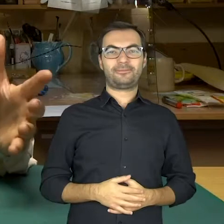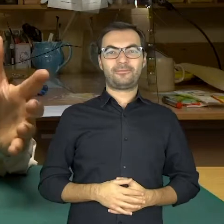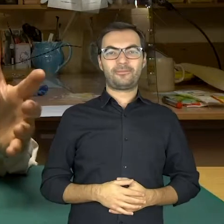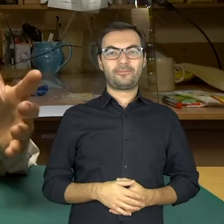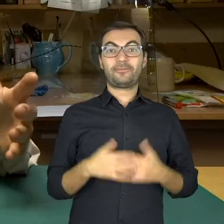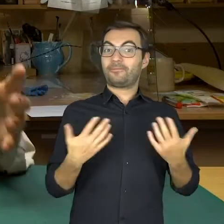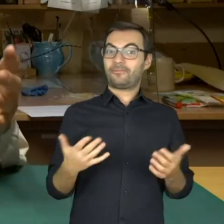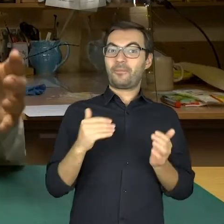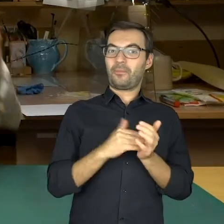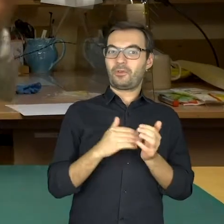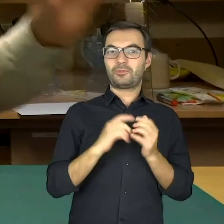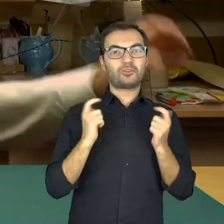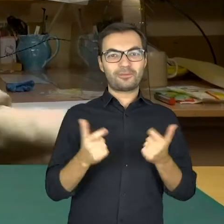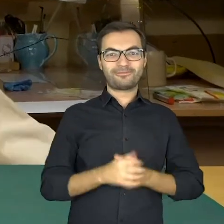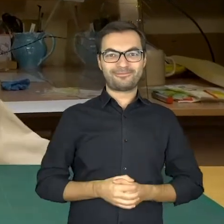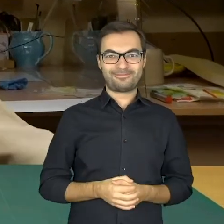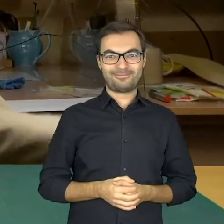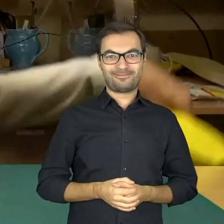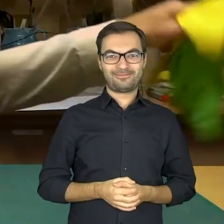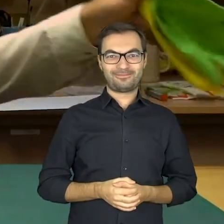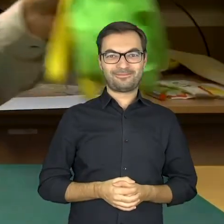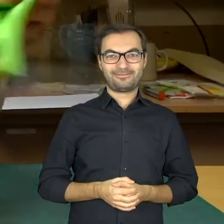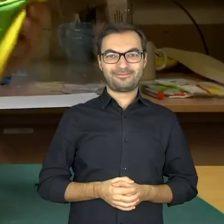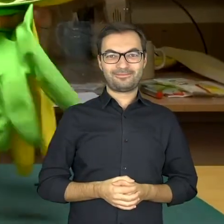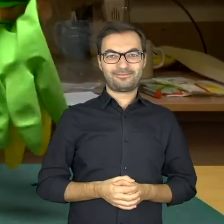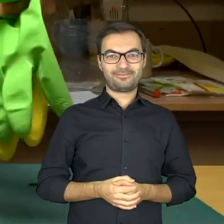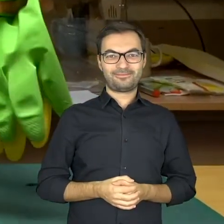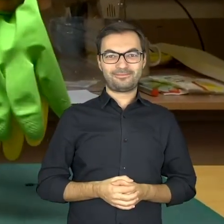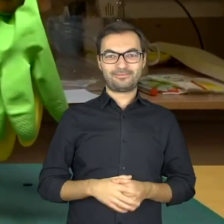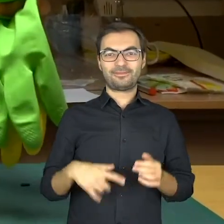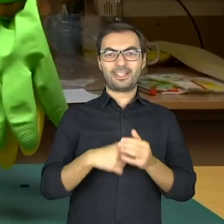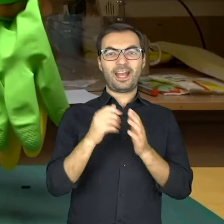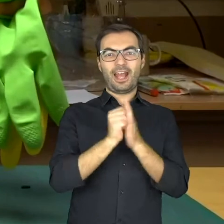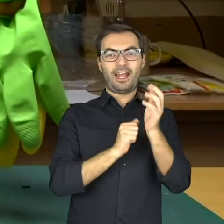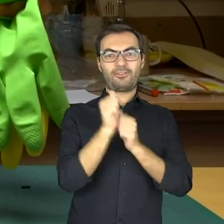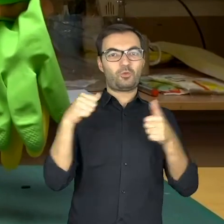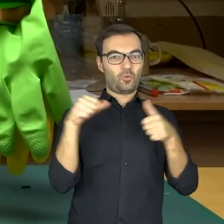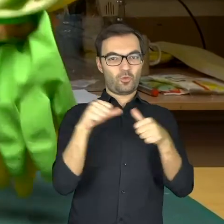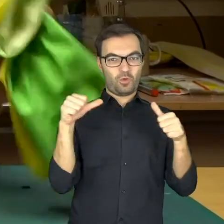To make a hand puppet we need: rubber gloves